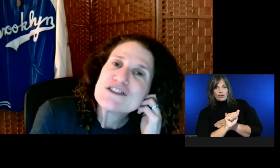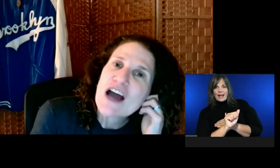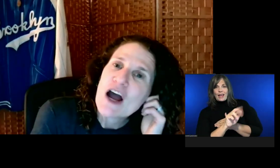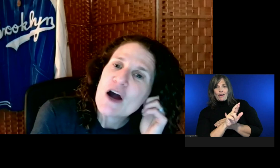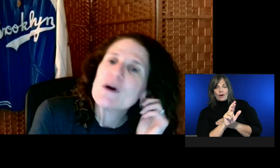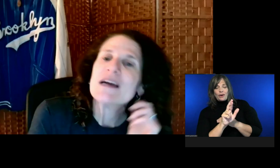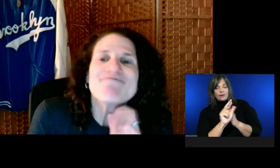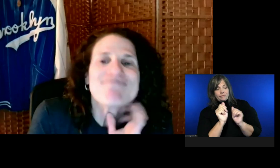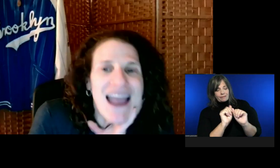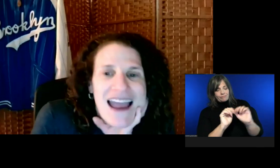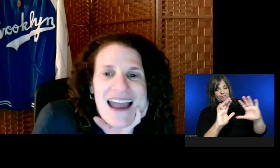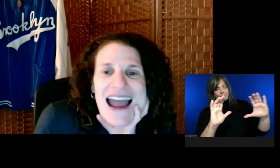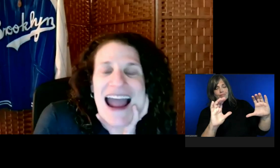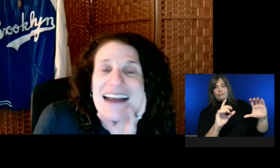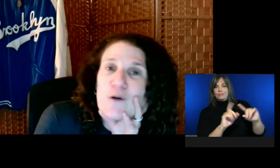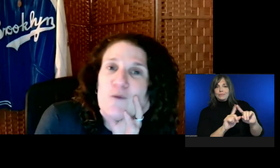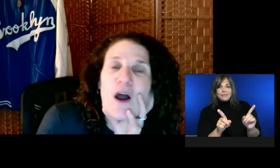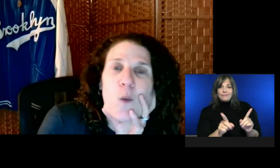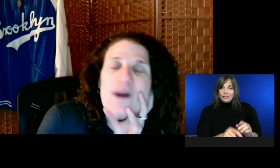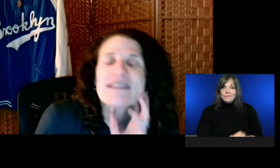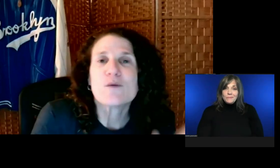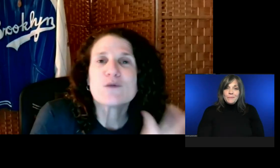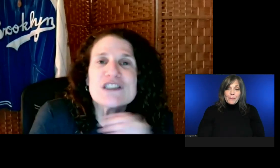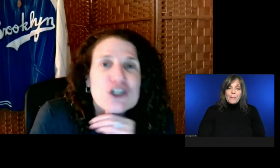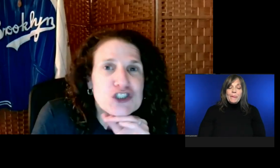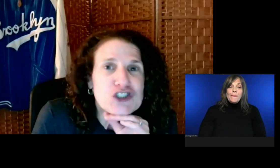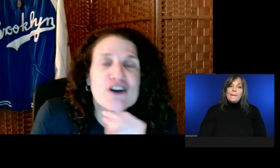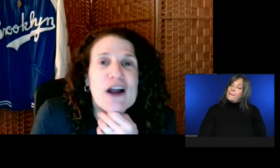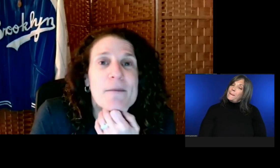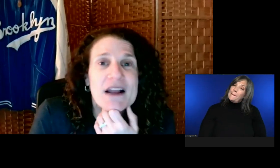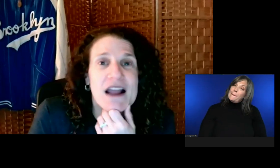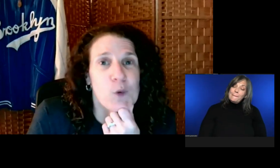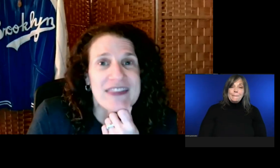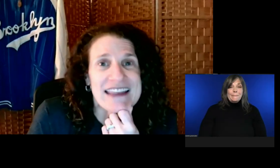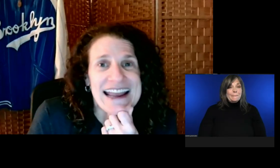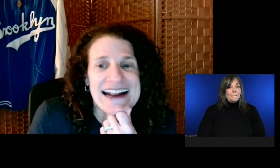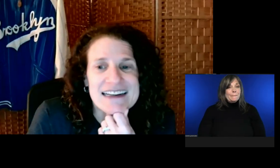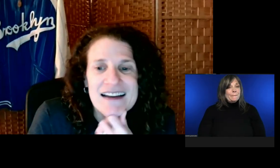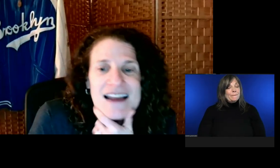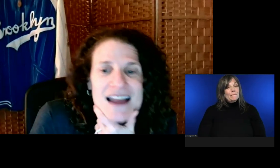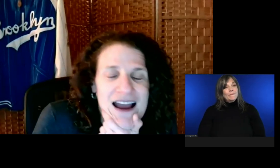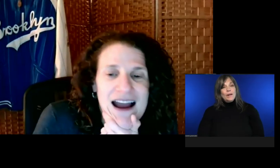I don't know what the researchers are coming up with yet.